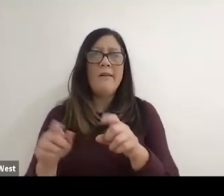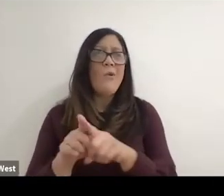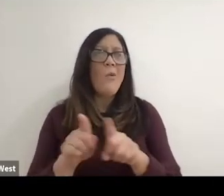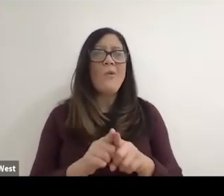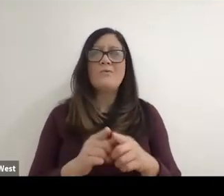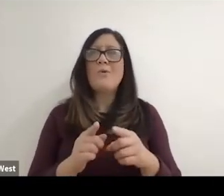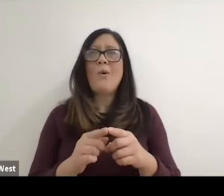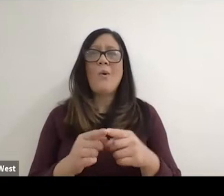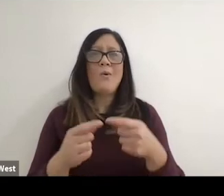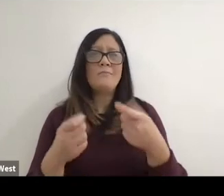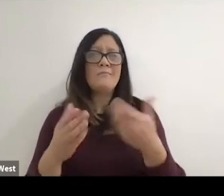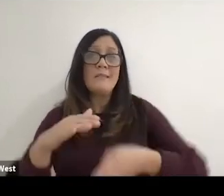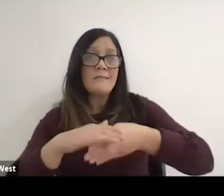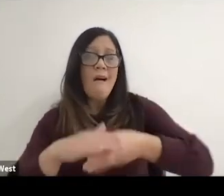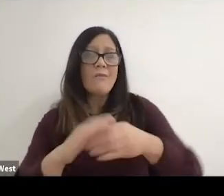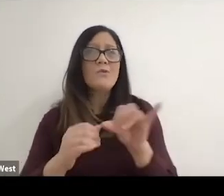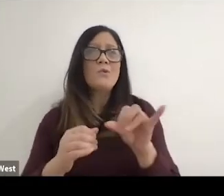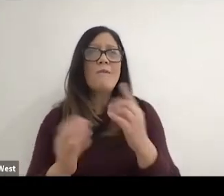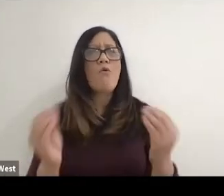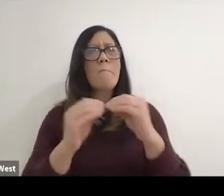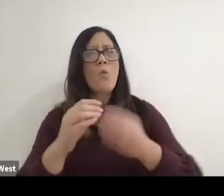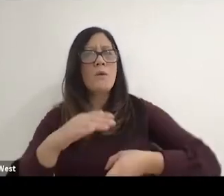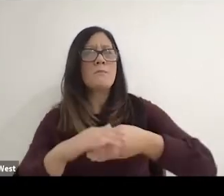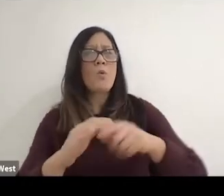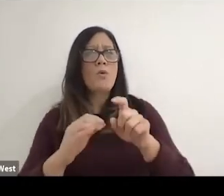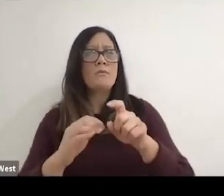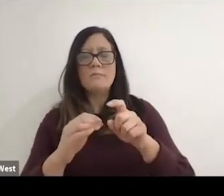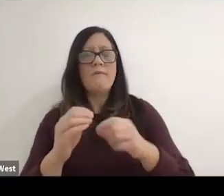higher support needs to not just the wheelchair basketball side and the wheelchair